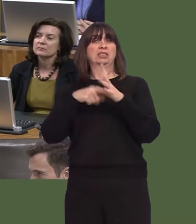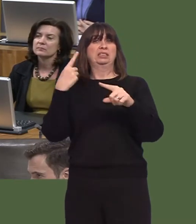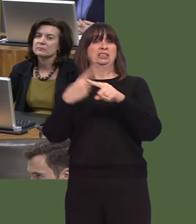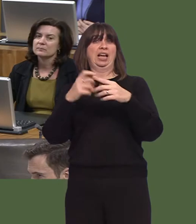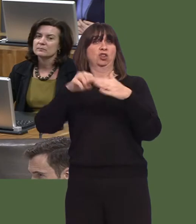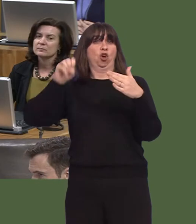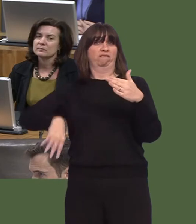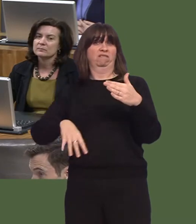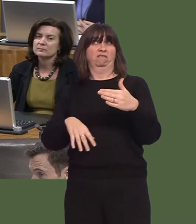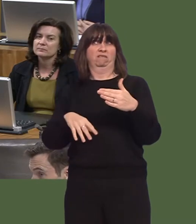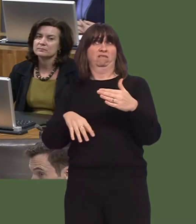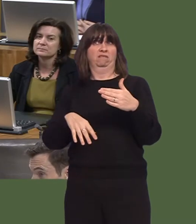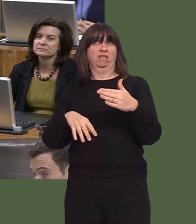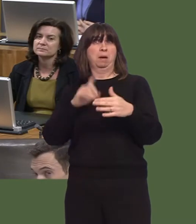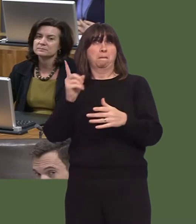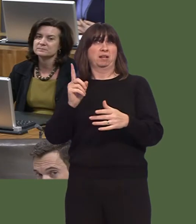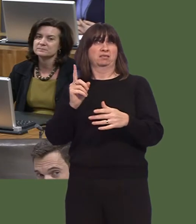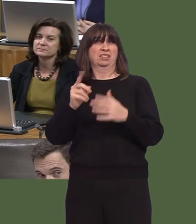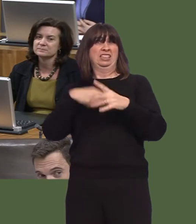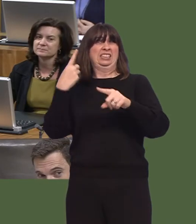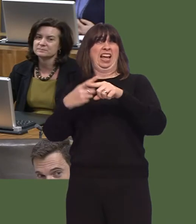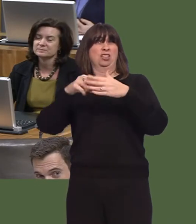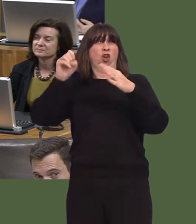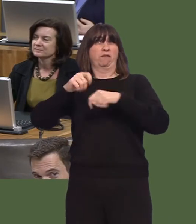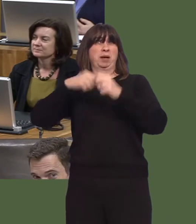charge anyway, on the tolls because they're coming back into public ownership.